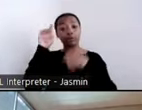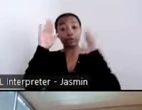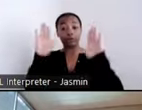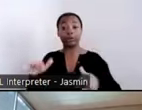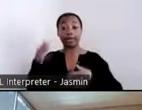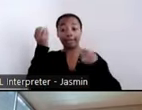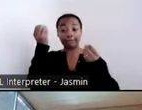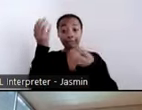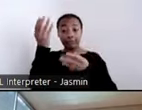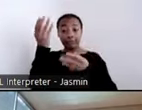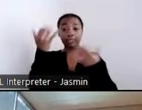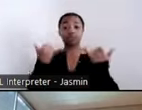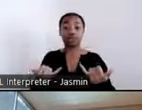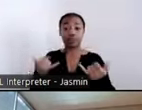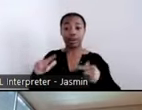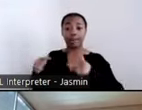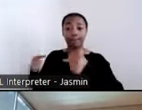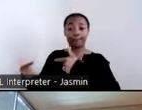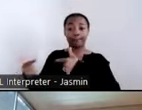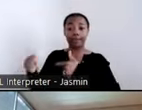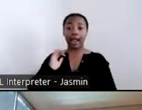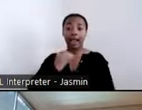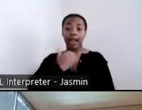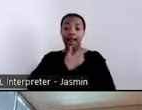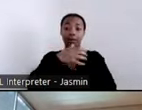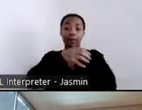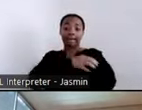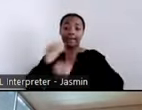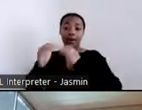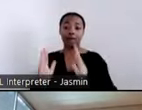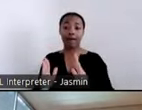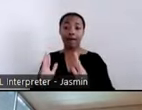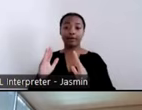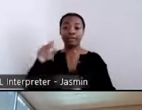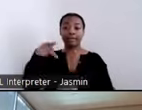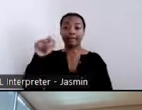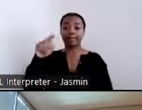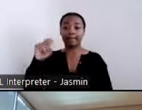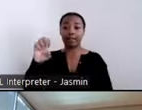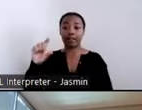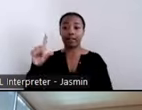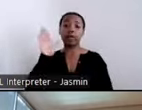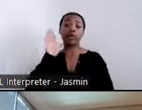turn it over to our powerhouse panel. They will be sharing information about some